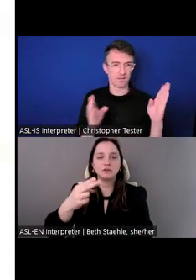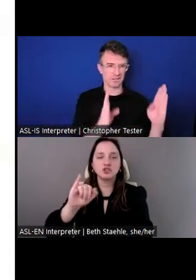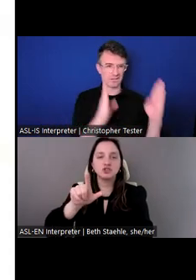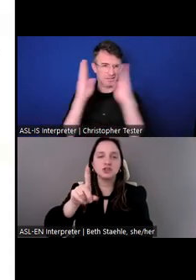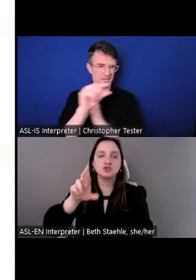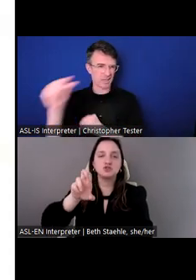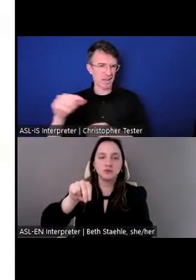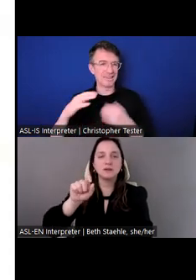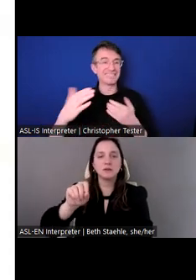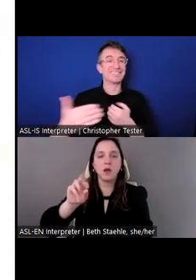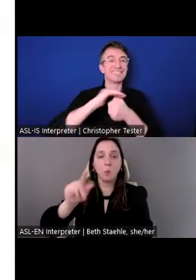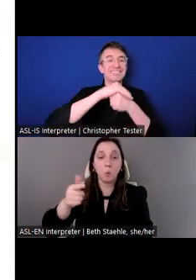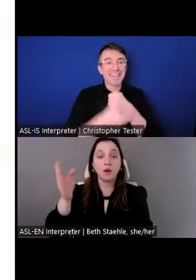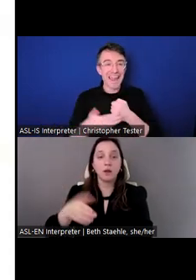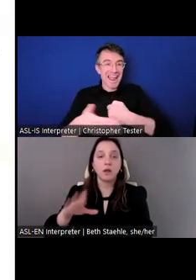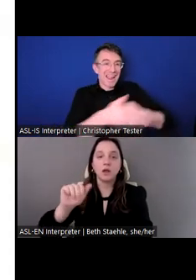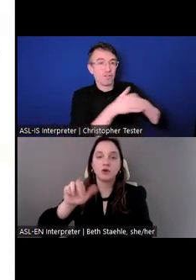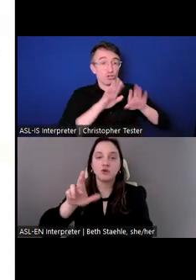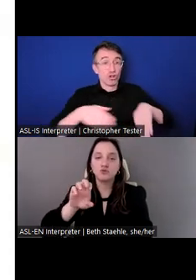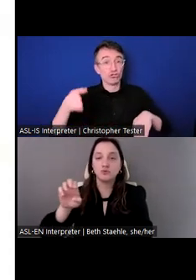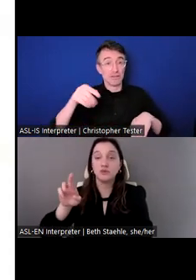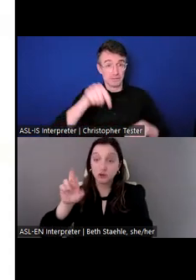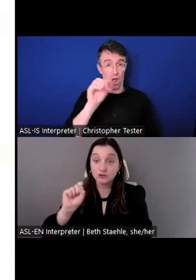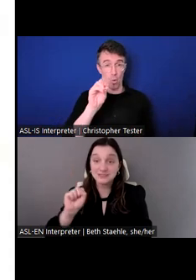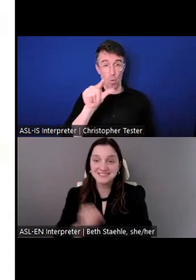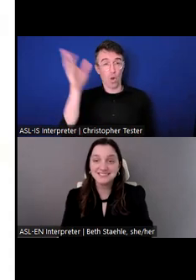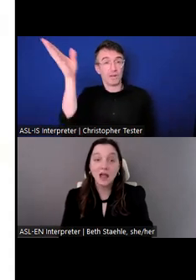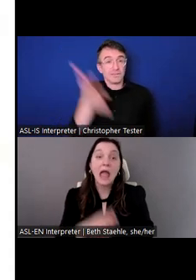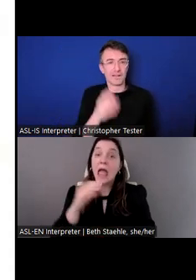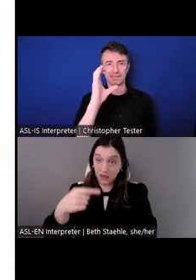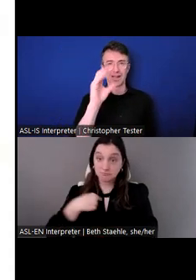Please link with me on LinkedIn. I love to stay connected!